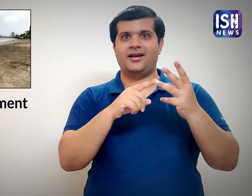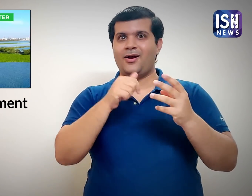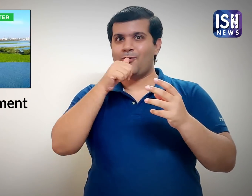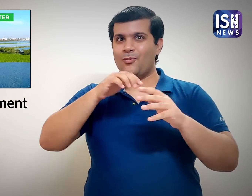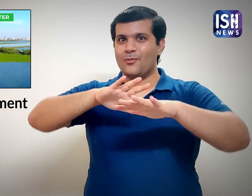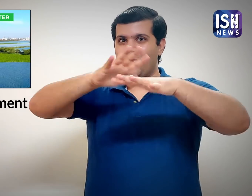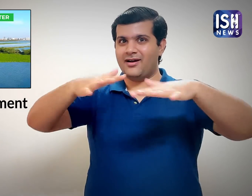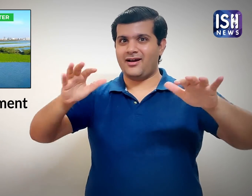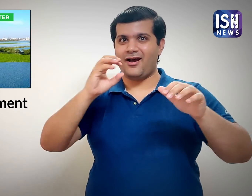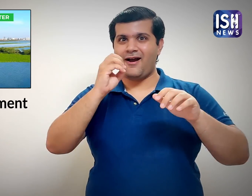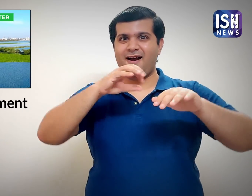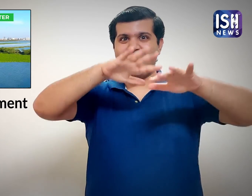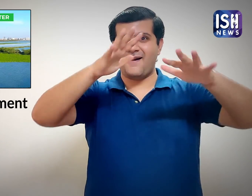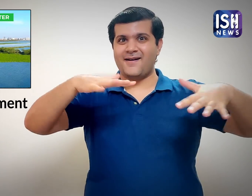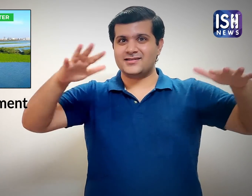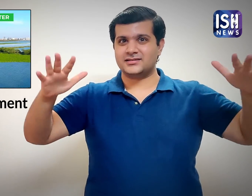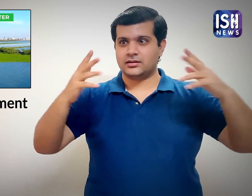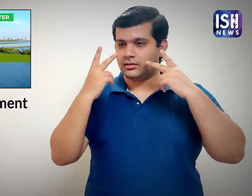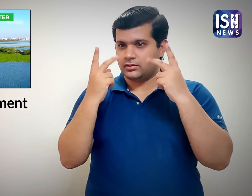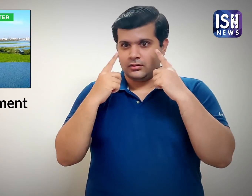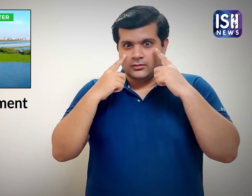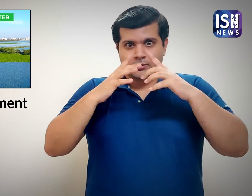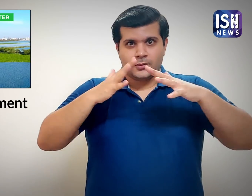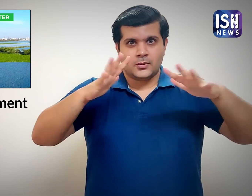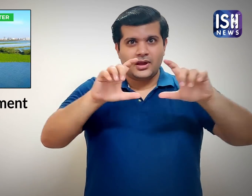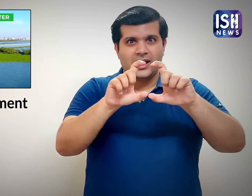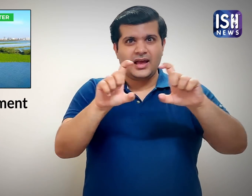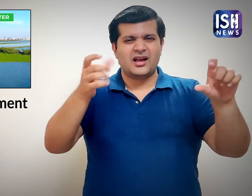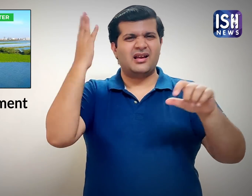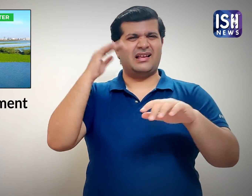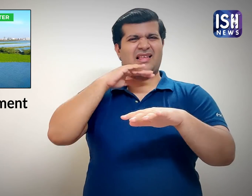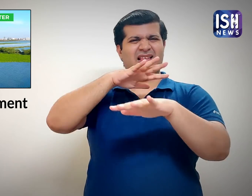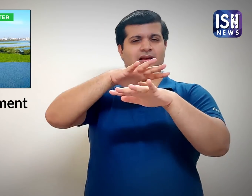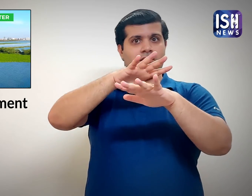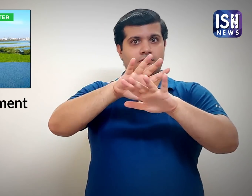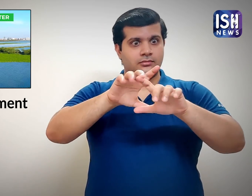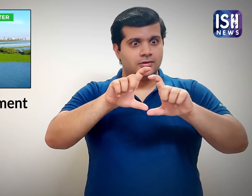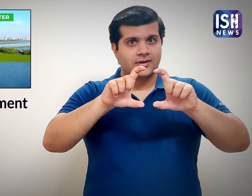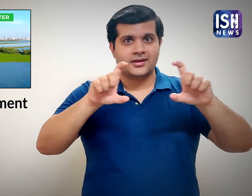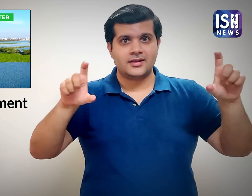the oceans have become cleaner, compared to its earlier flithy state,